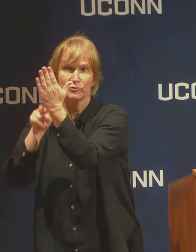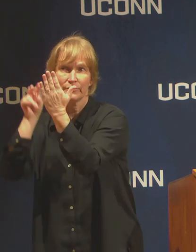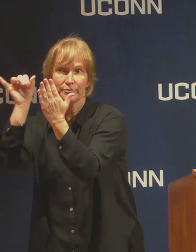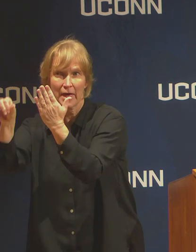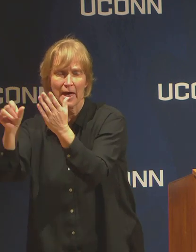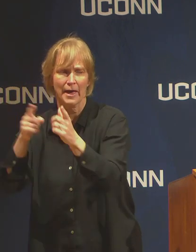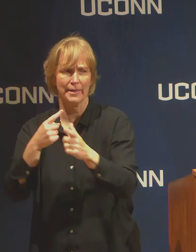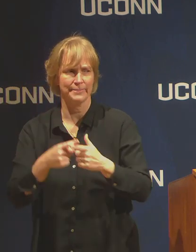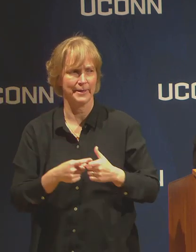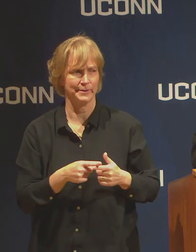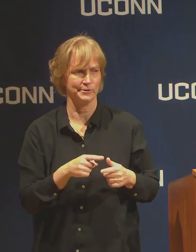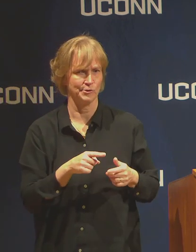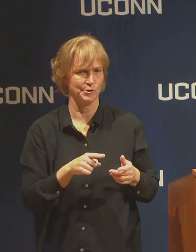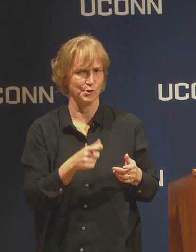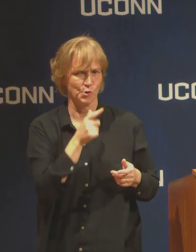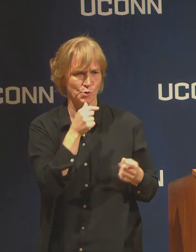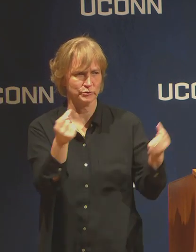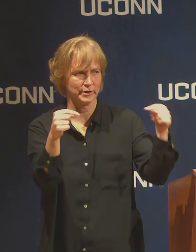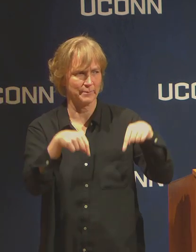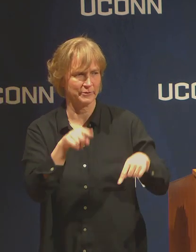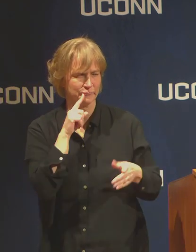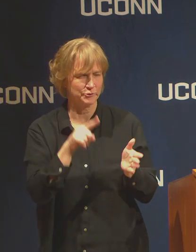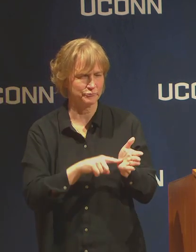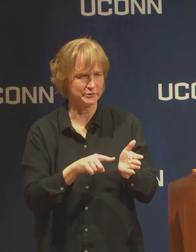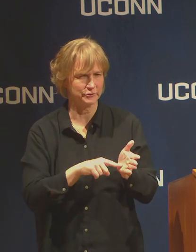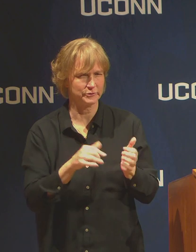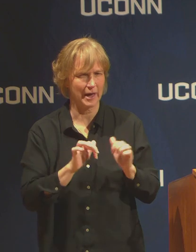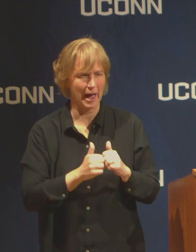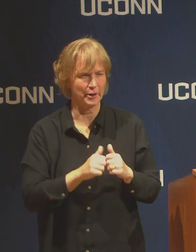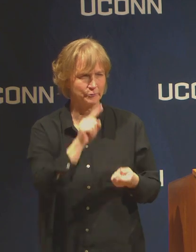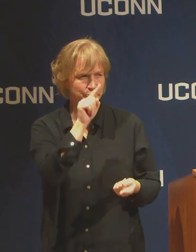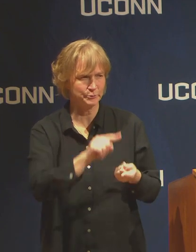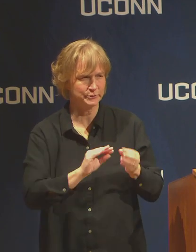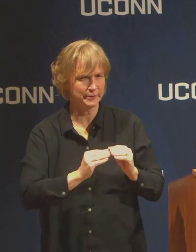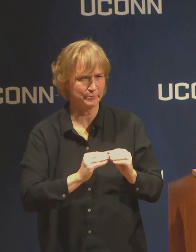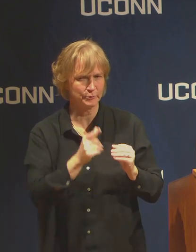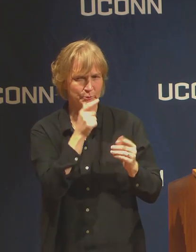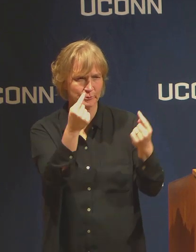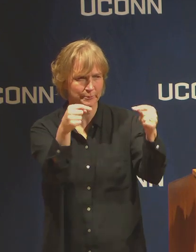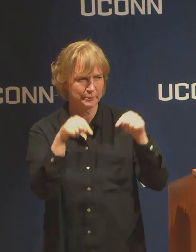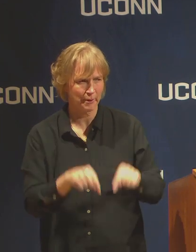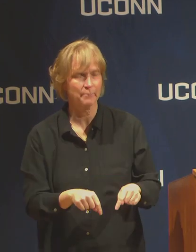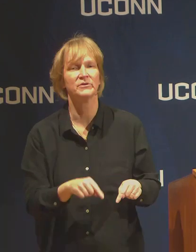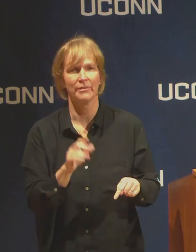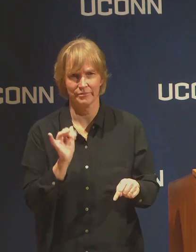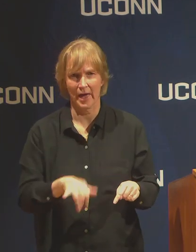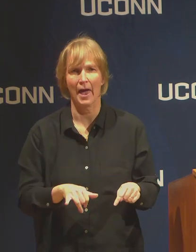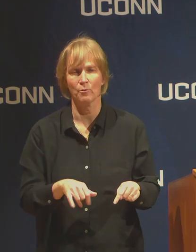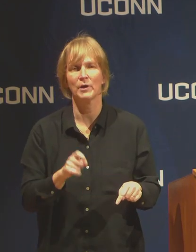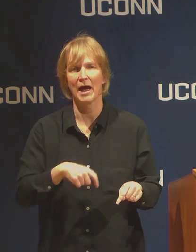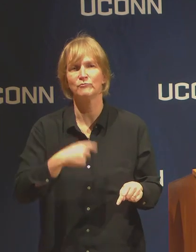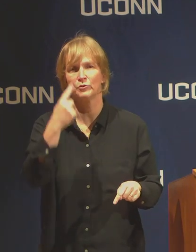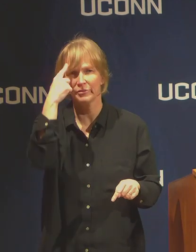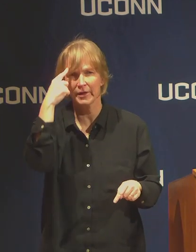That should be the guiding principle of what constitutes essential, health and safety and the welfare of